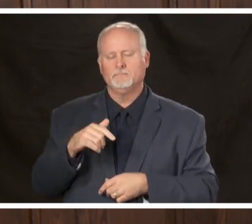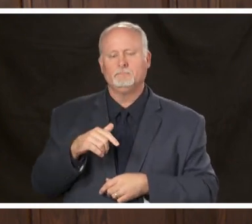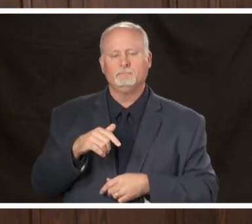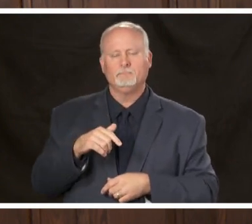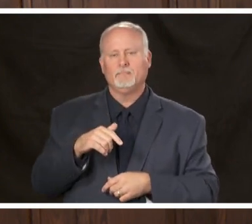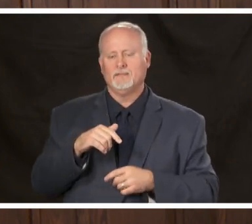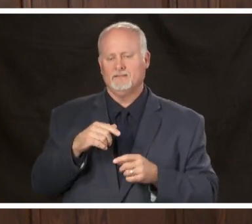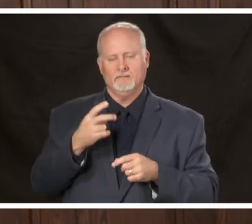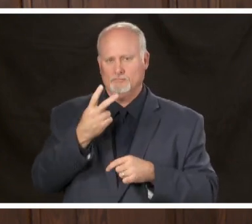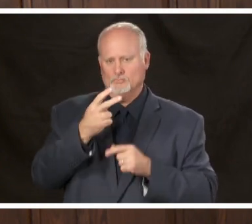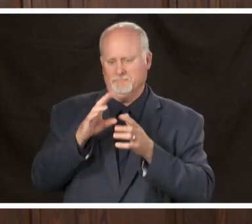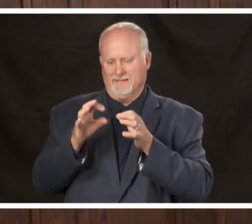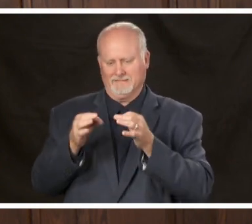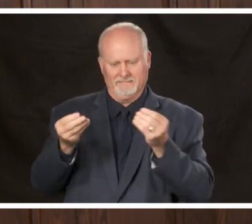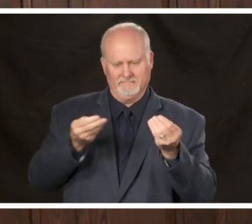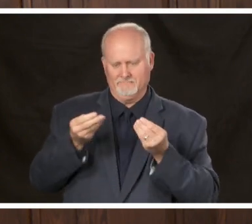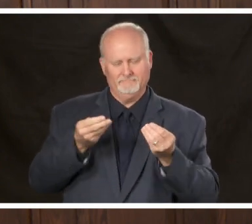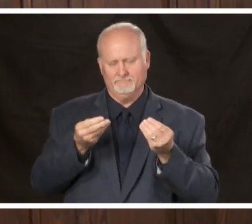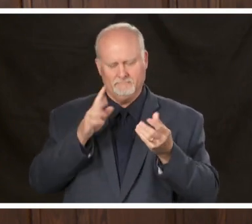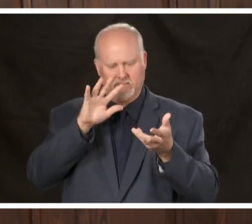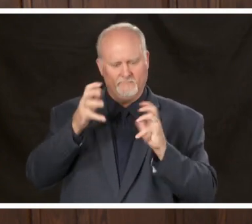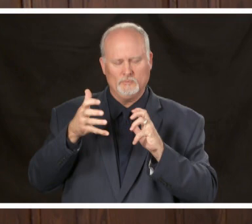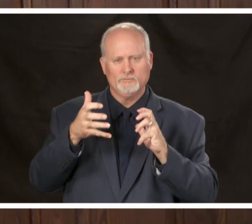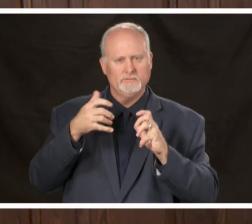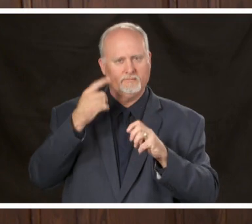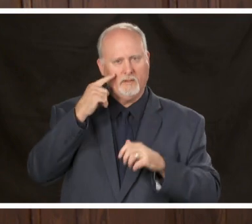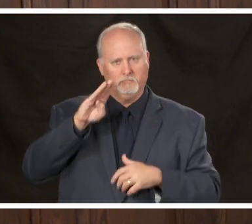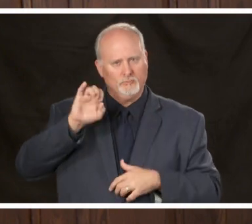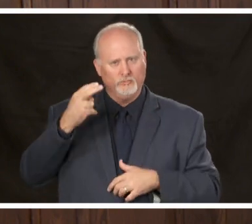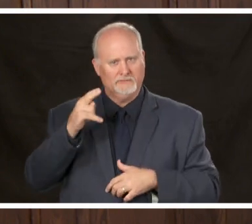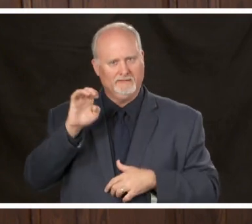messages that went out that created some confusion about that so when we go to